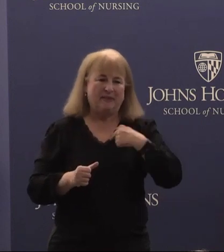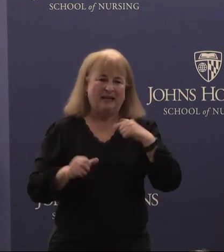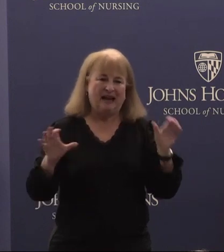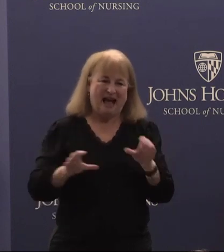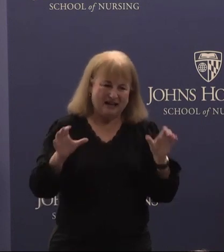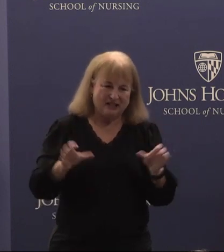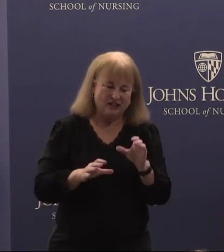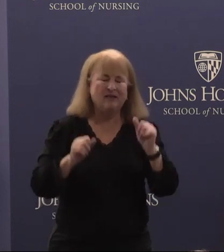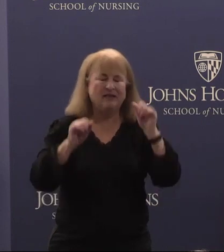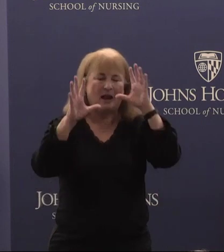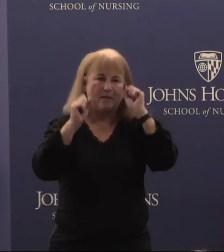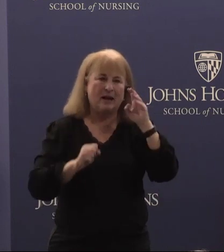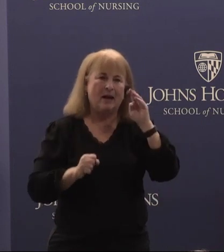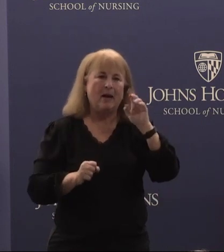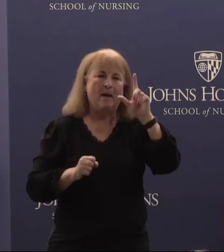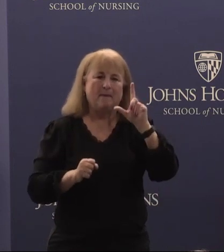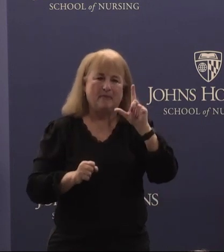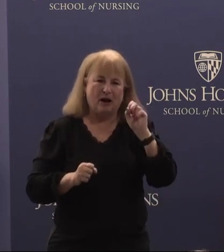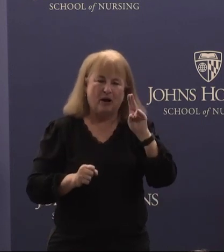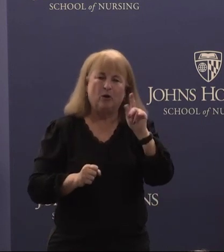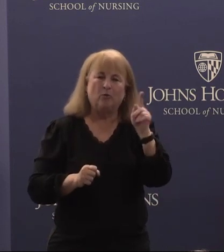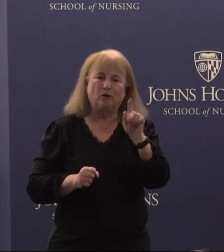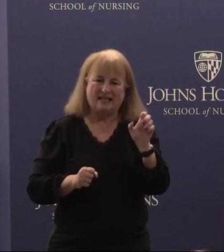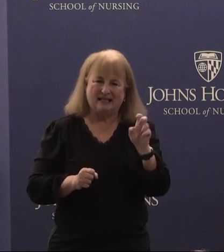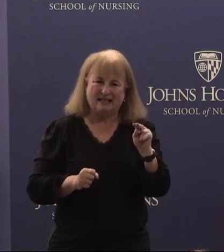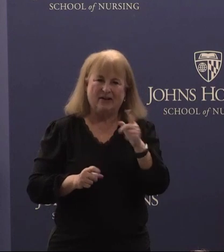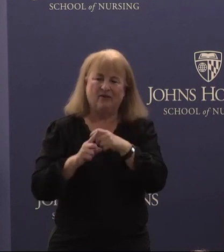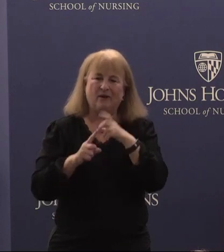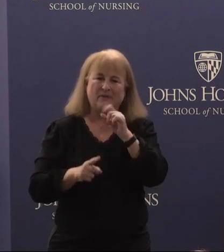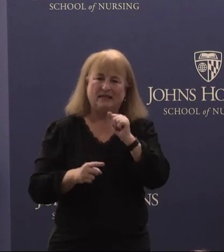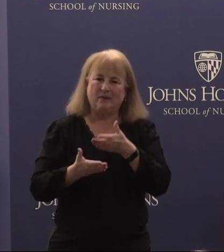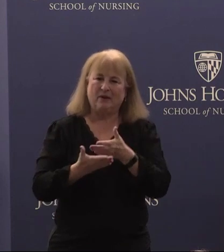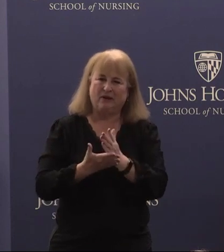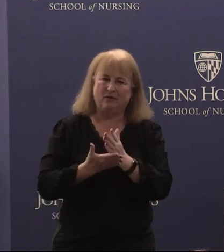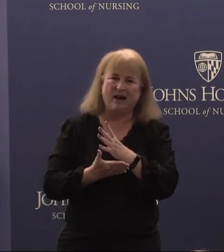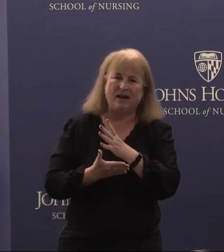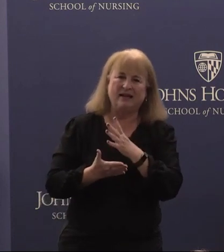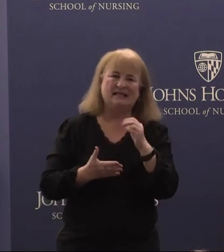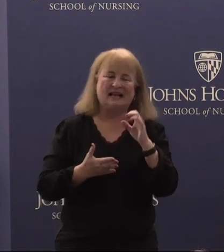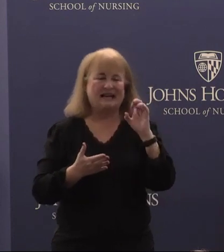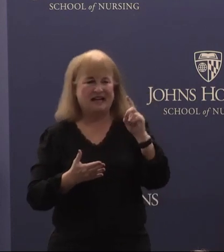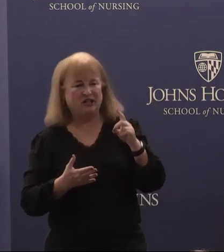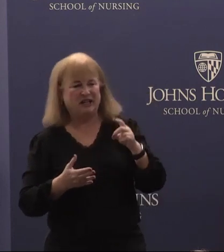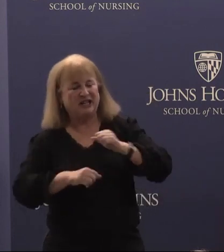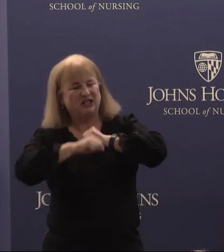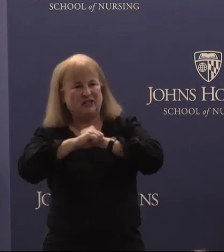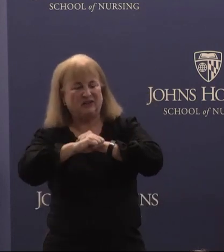the amazing Mary Lou Breslin and Sylvia Yee from Disability Rights and Education Defense Fund,